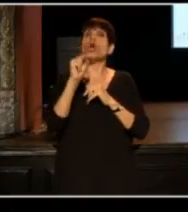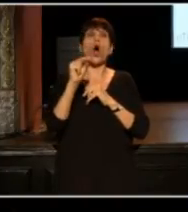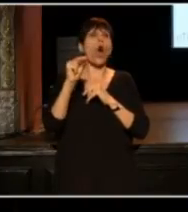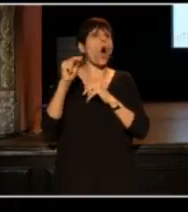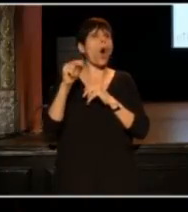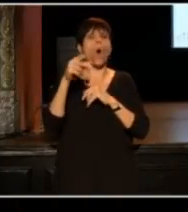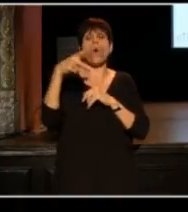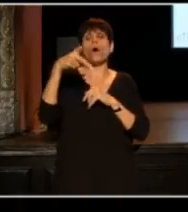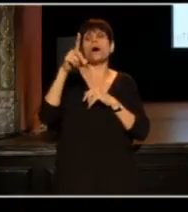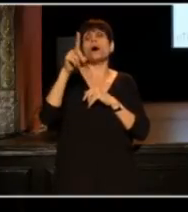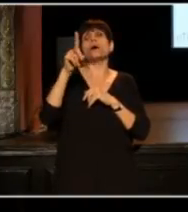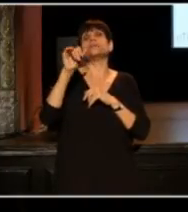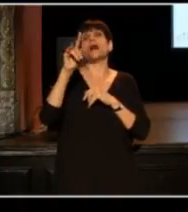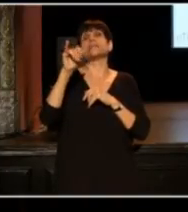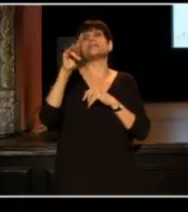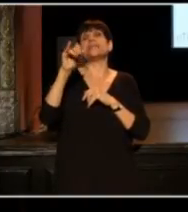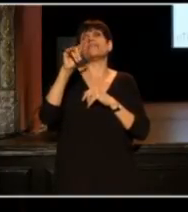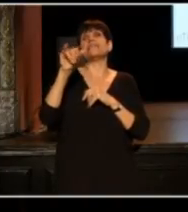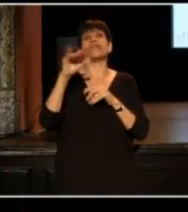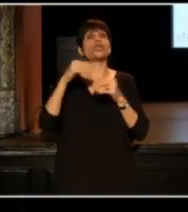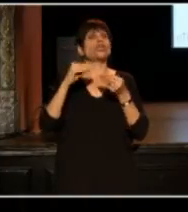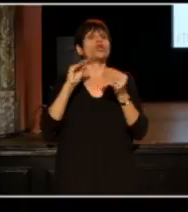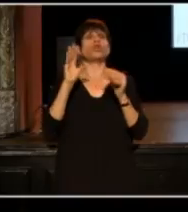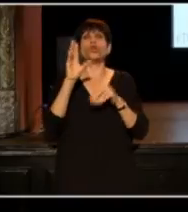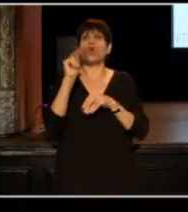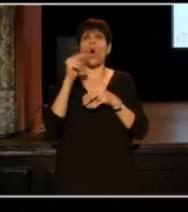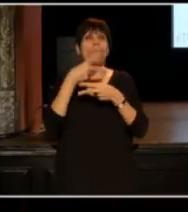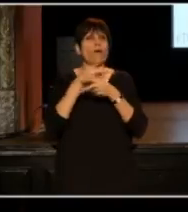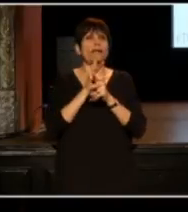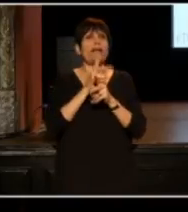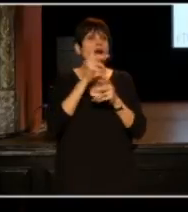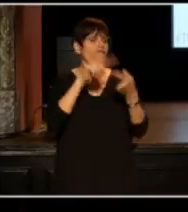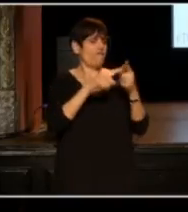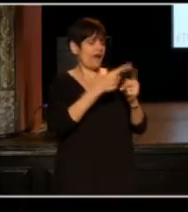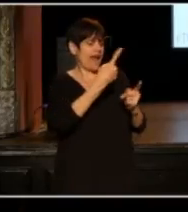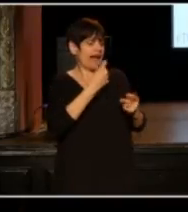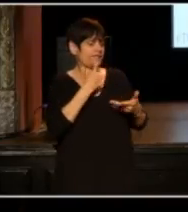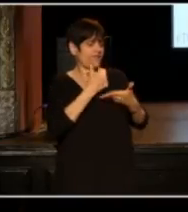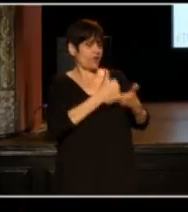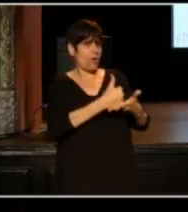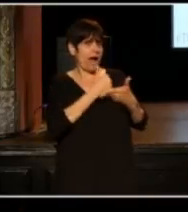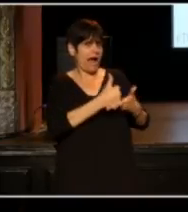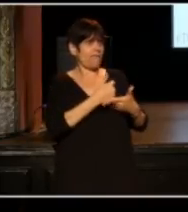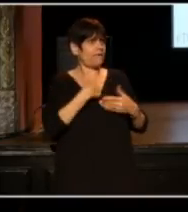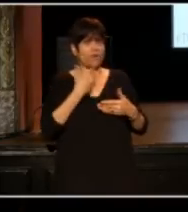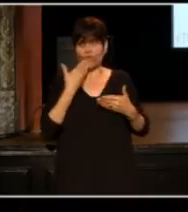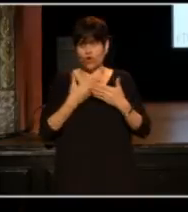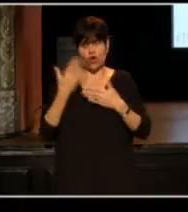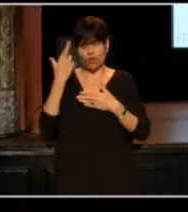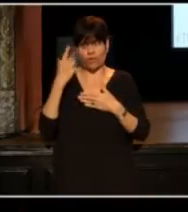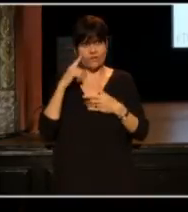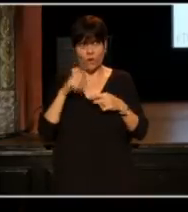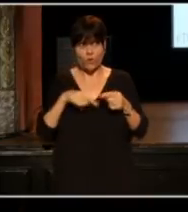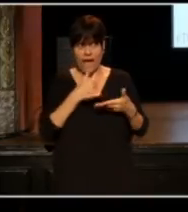And this is for the situation where a friend asks for your help and you don't have a good reason why you can't help,